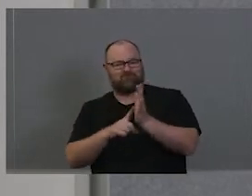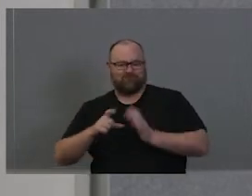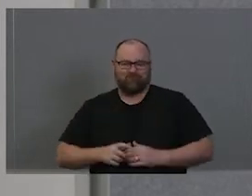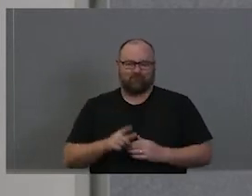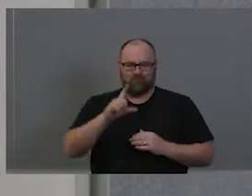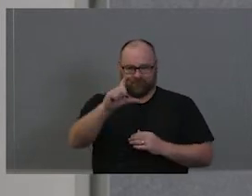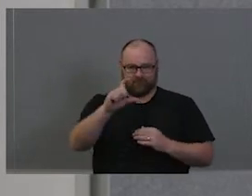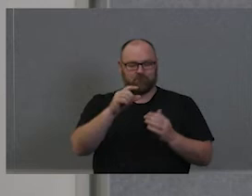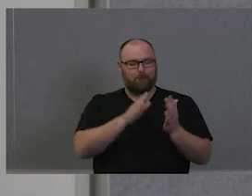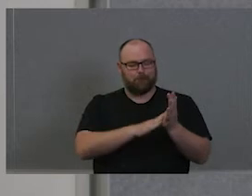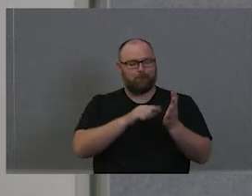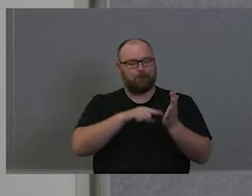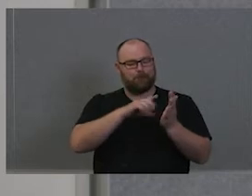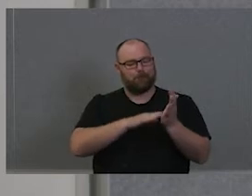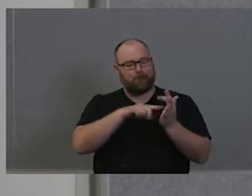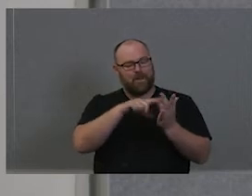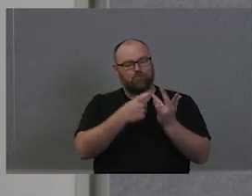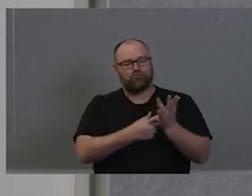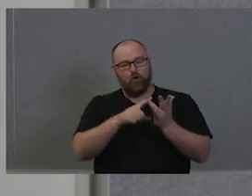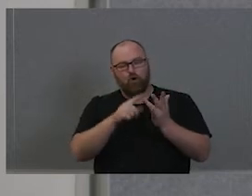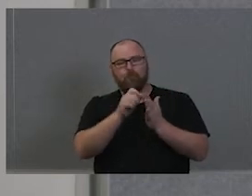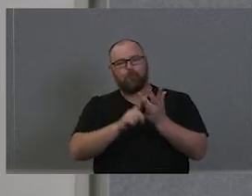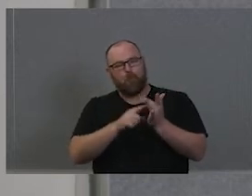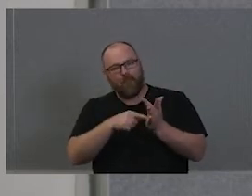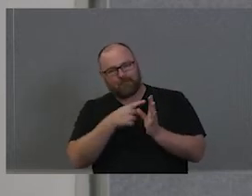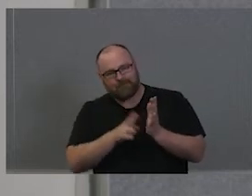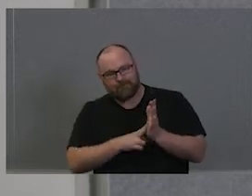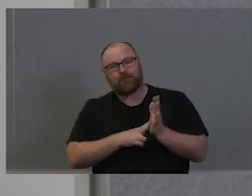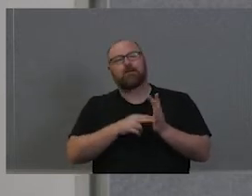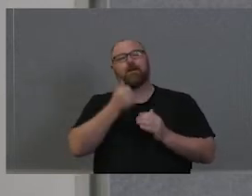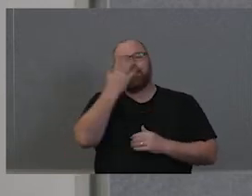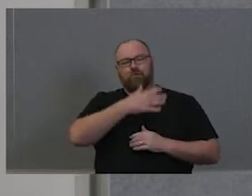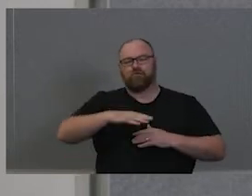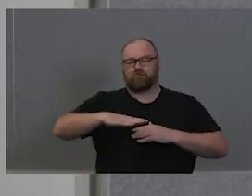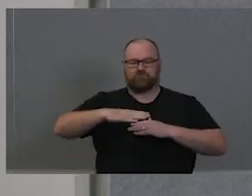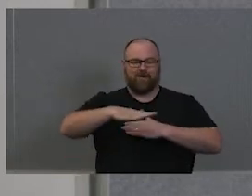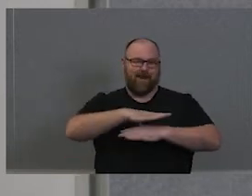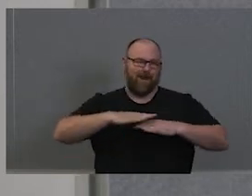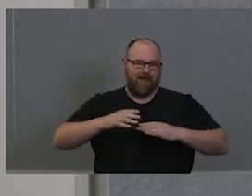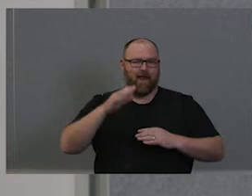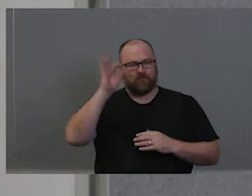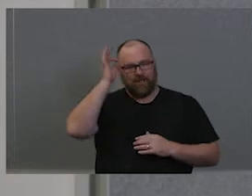I've got to mention that folks, also a life member of the Redfern